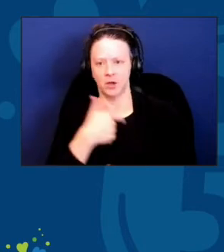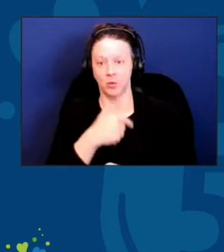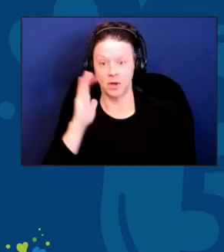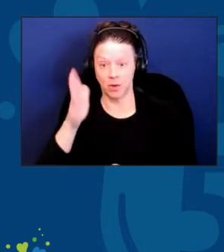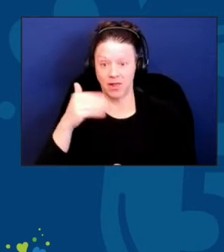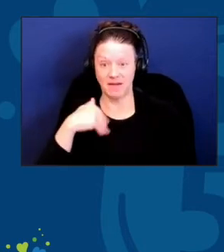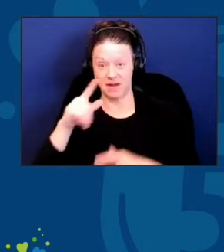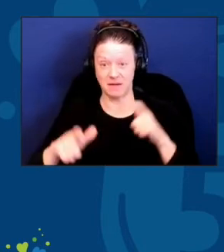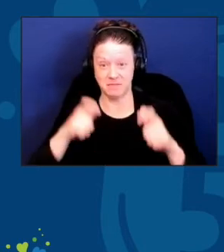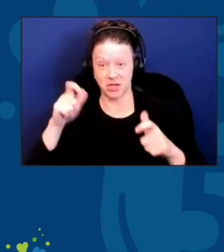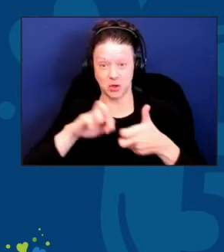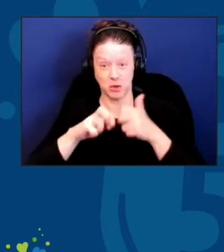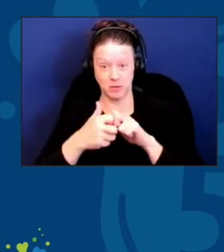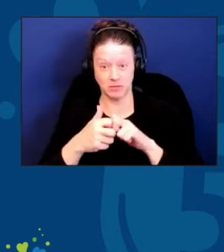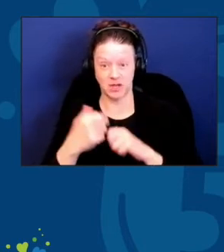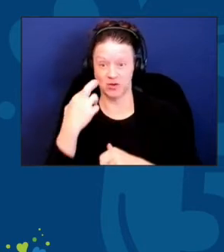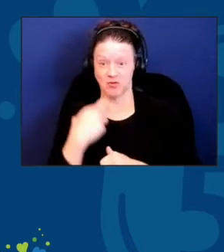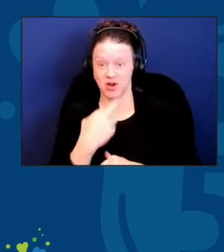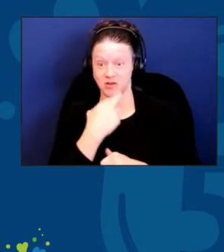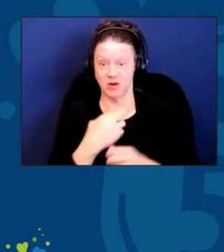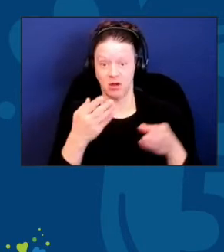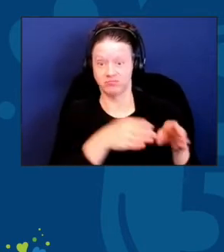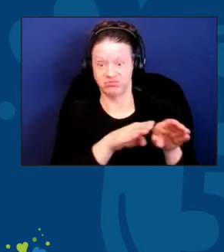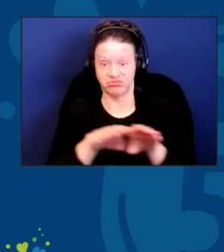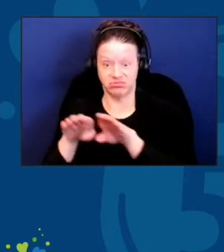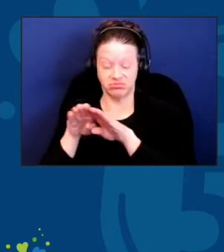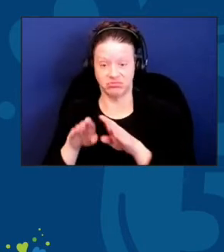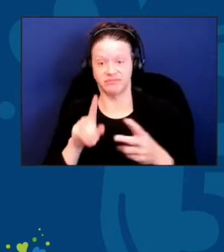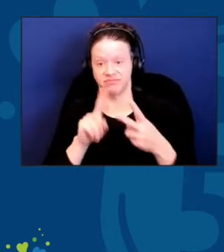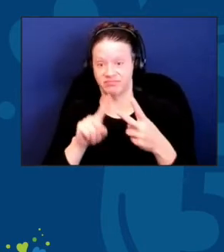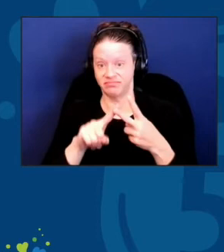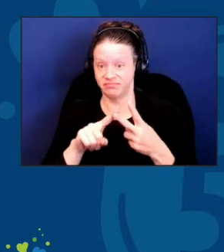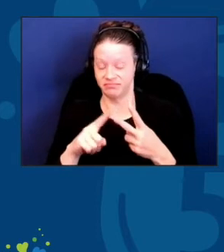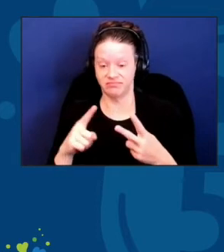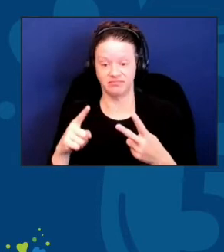Our restaurants are closing and we have huge numbers